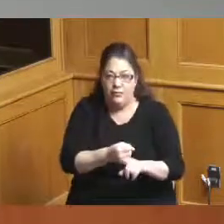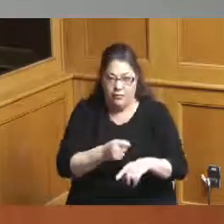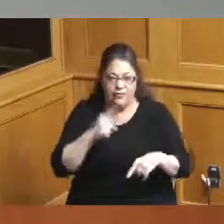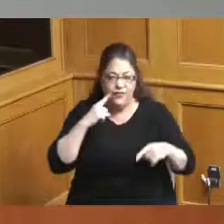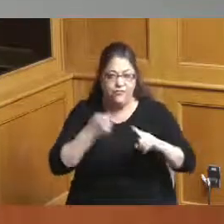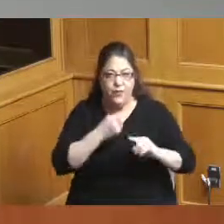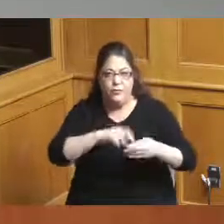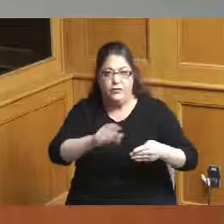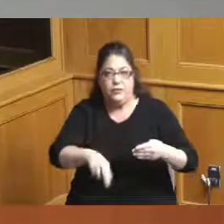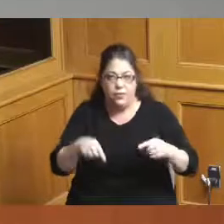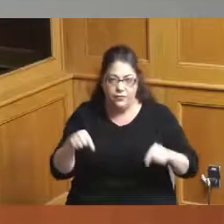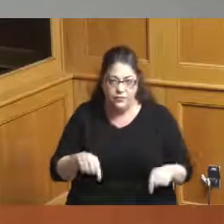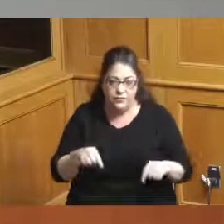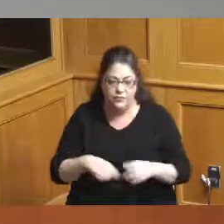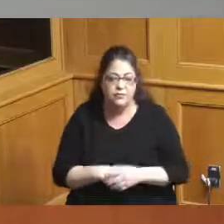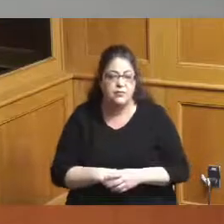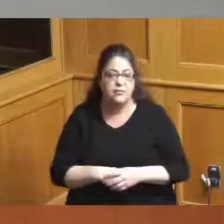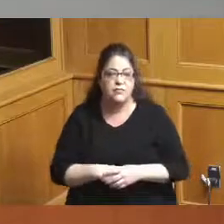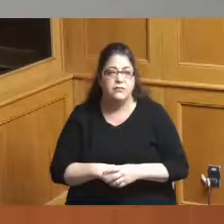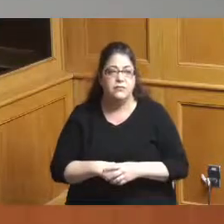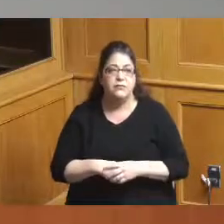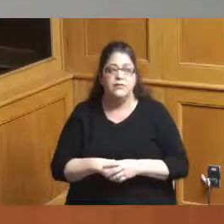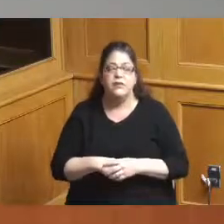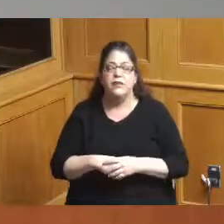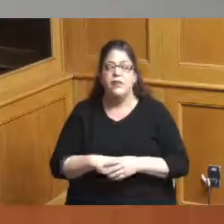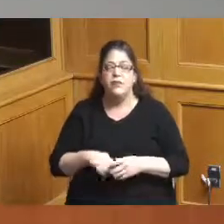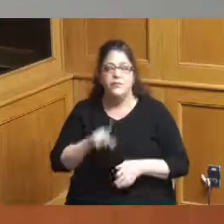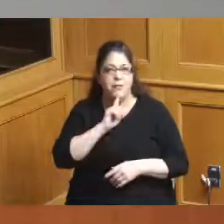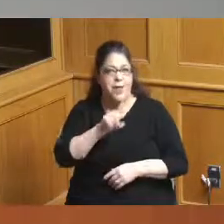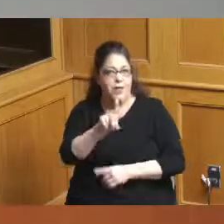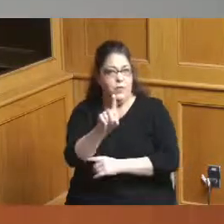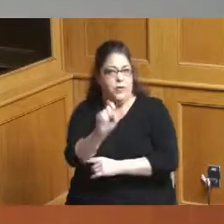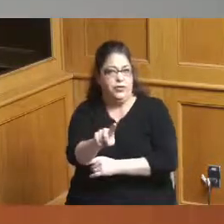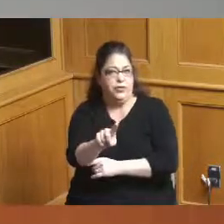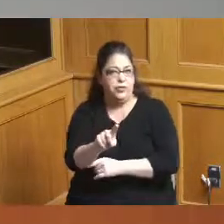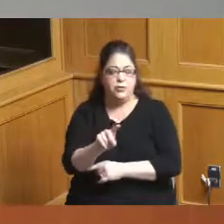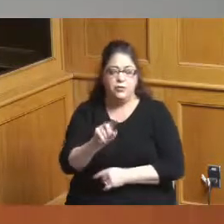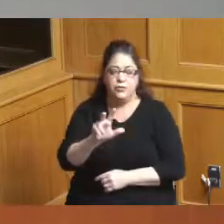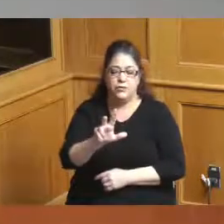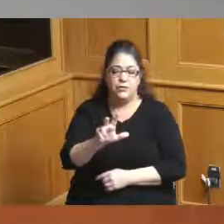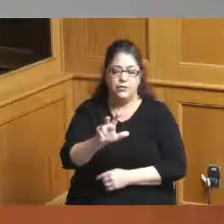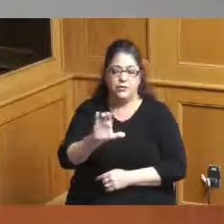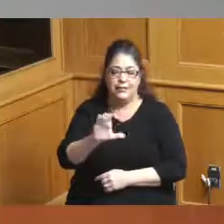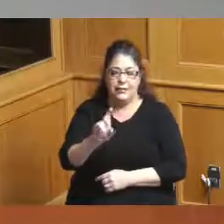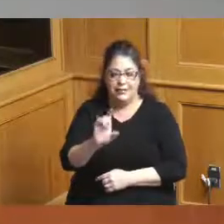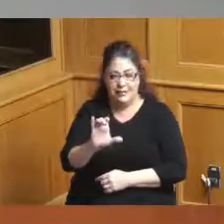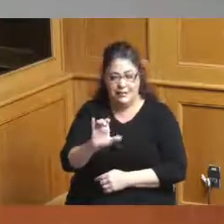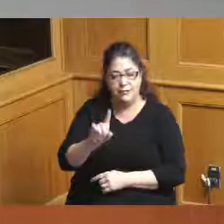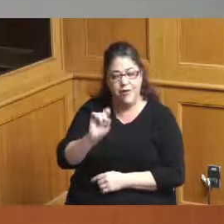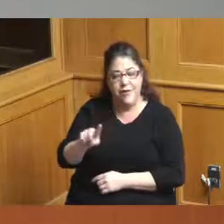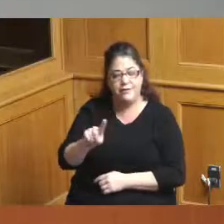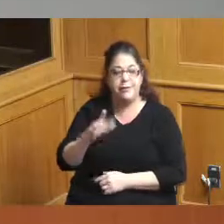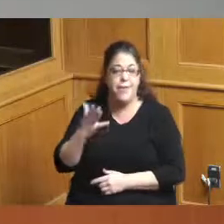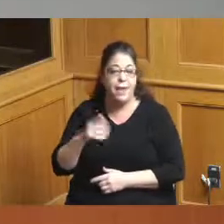this process and my only question is and I guess it's to 3CDC or maybe it's to the Administrator